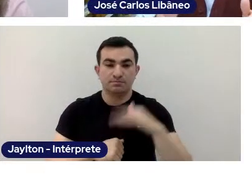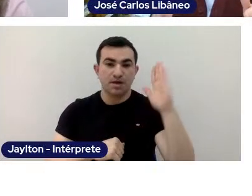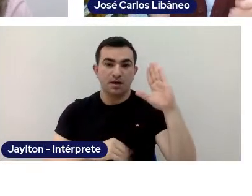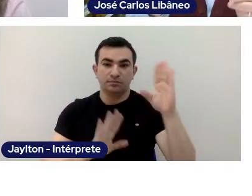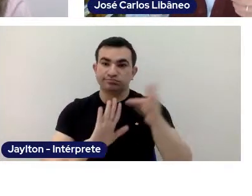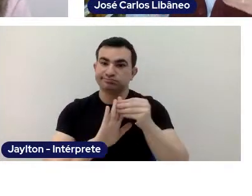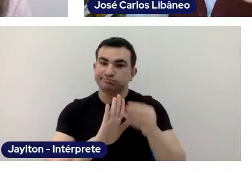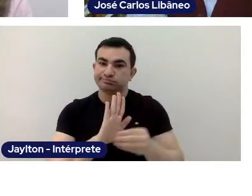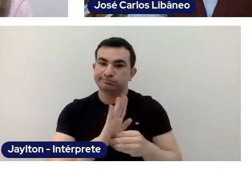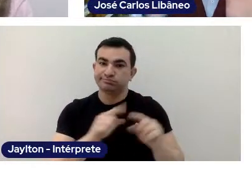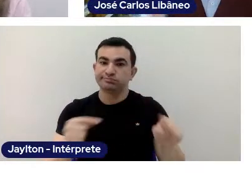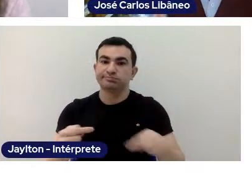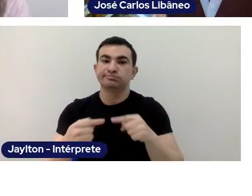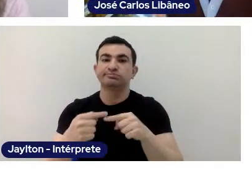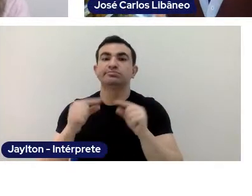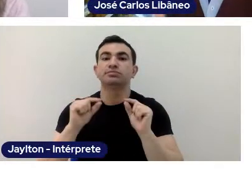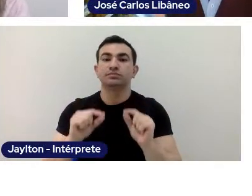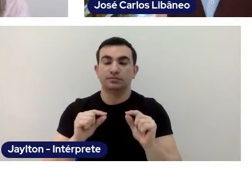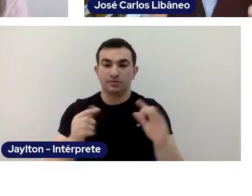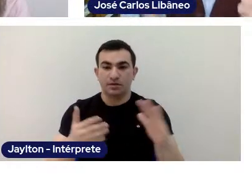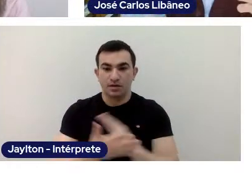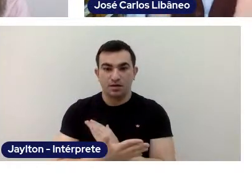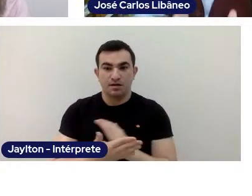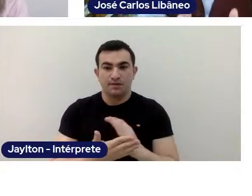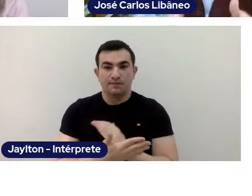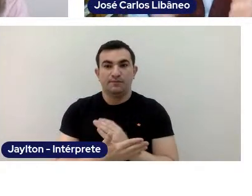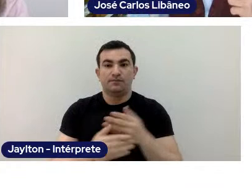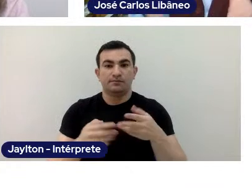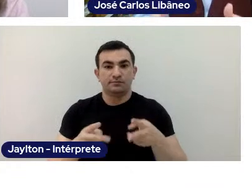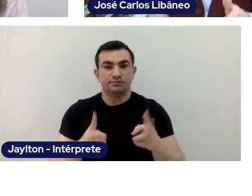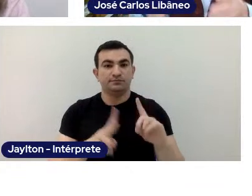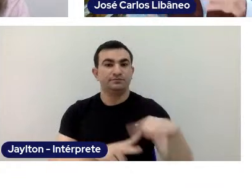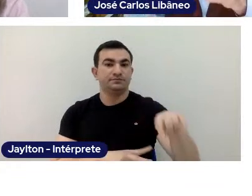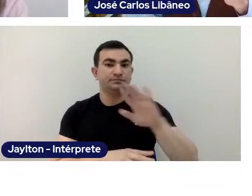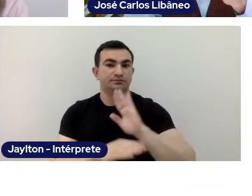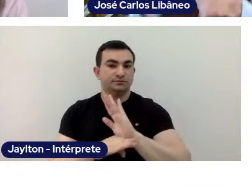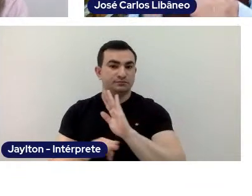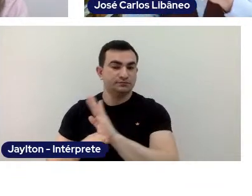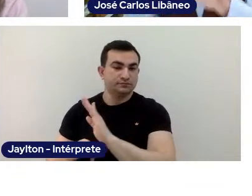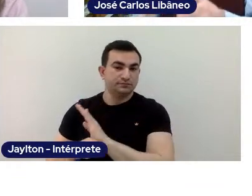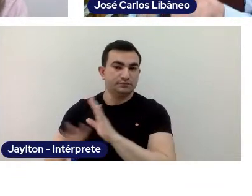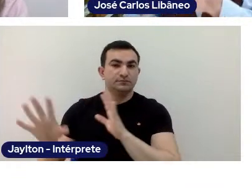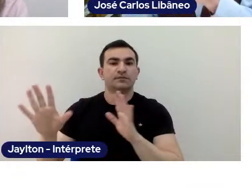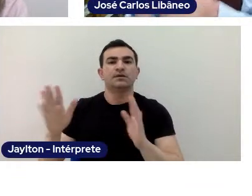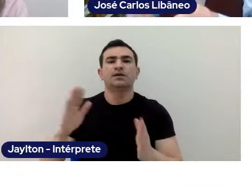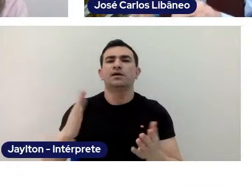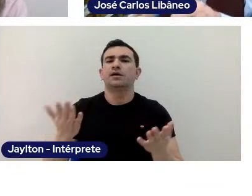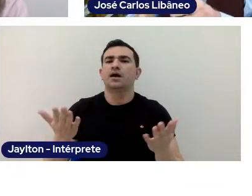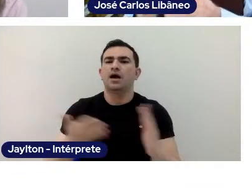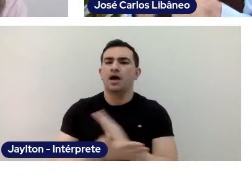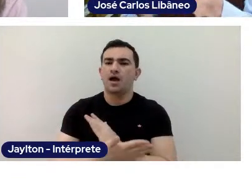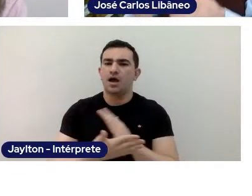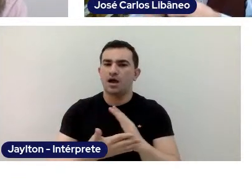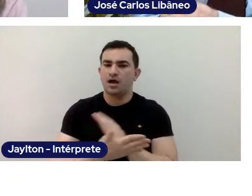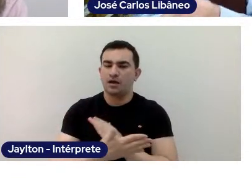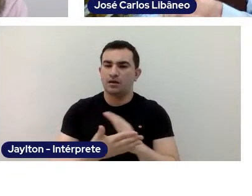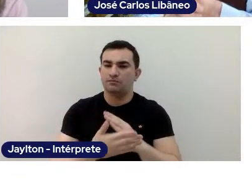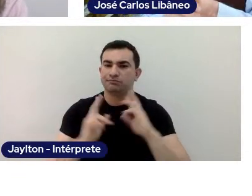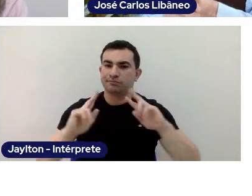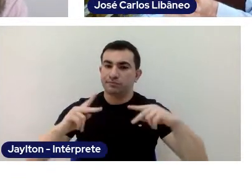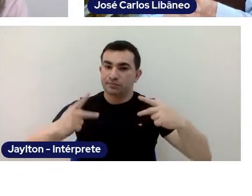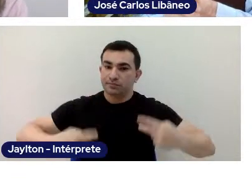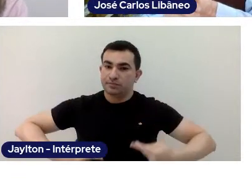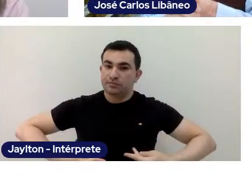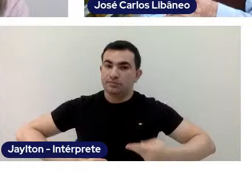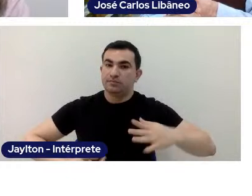only when, through them, we may help to form our student's human capacities. Right?